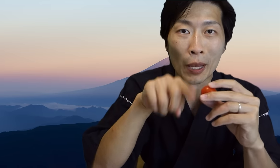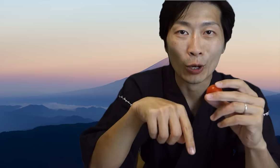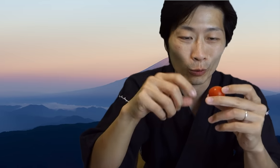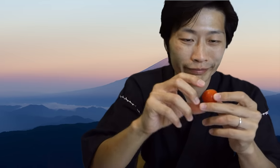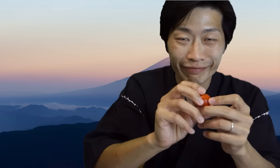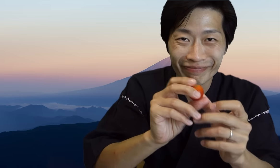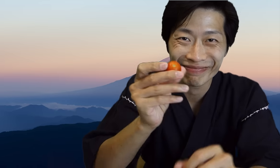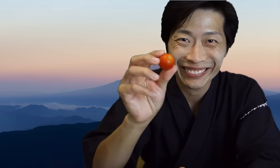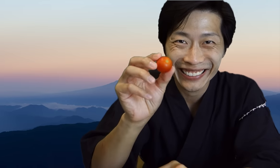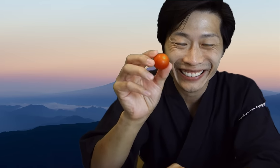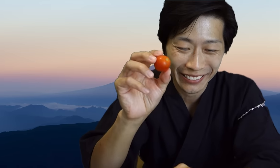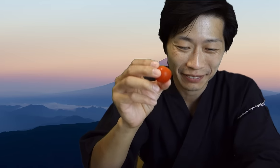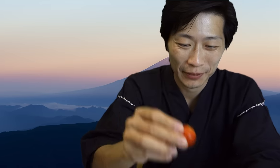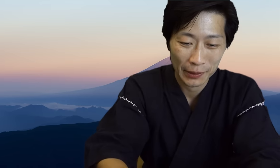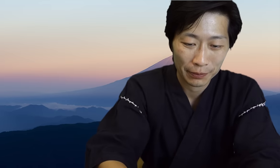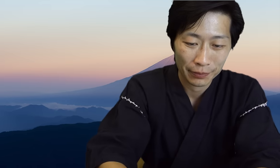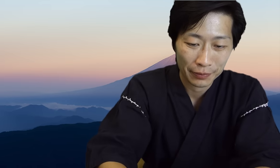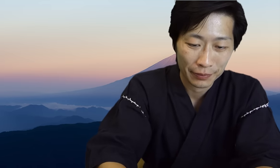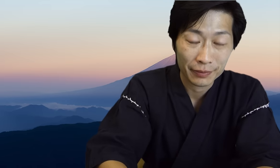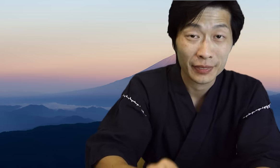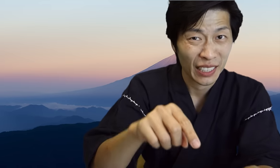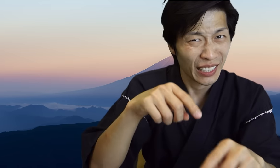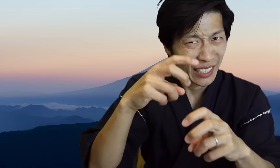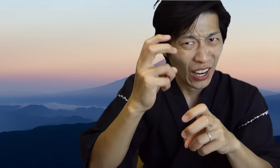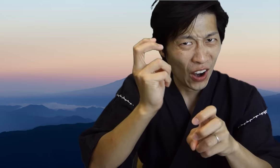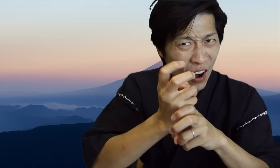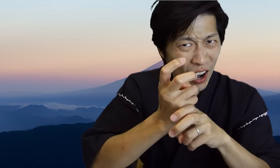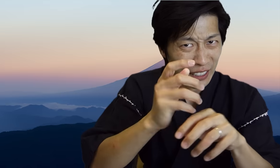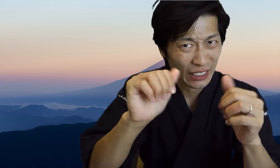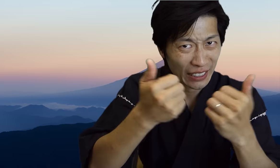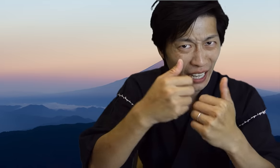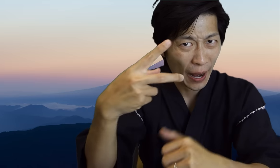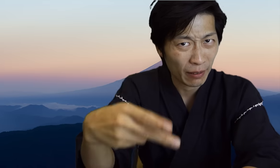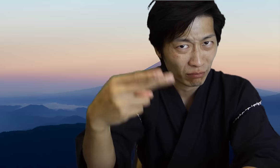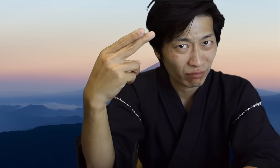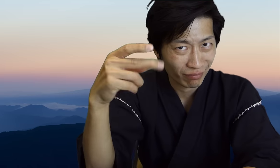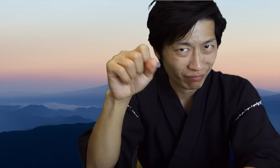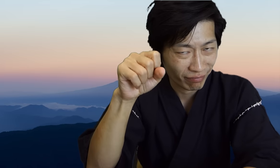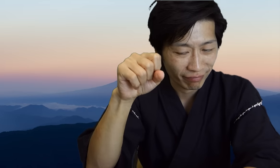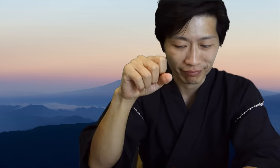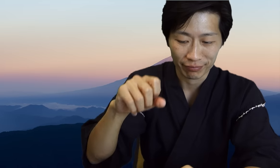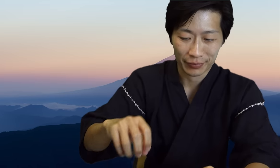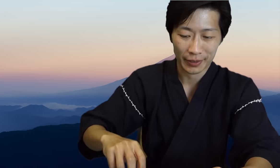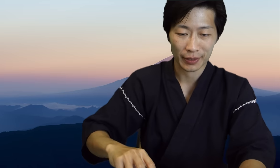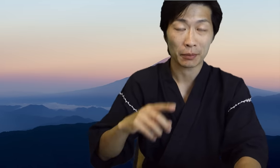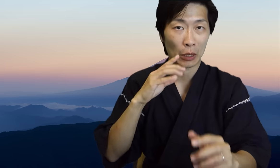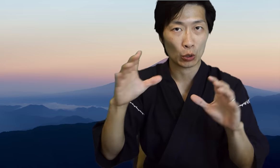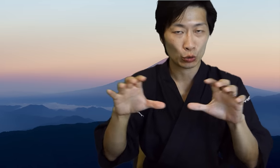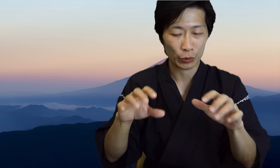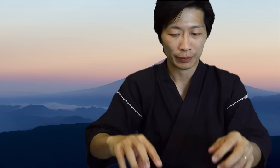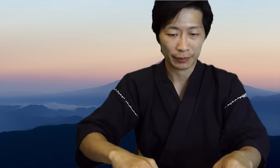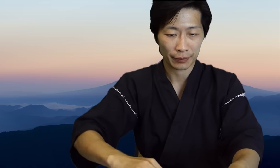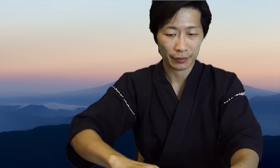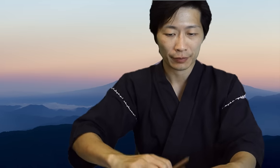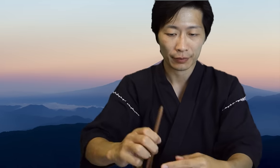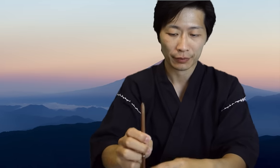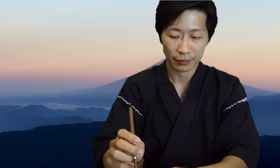It's going to be challenging to pick up a cherry tomato but we'll try and do it.